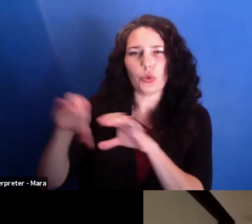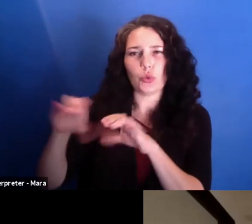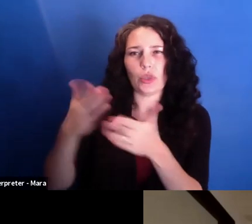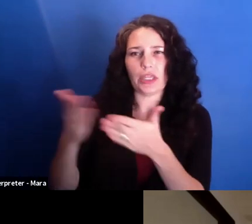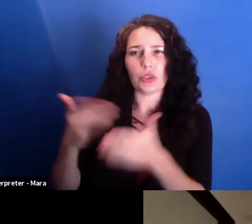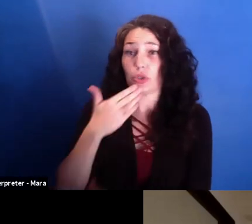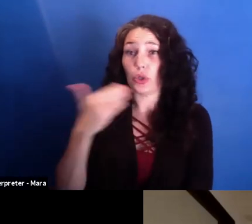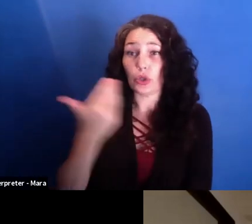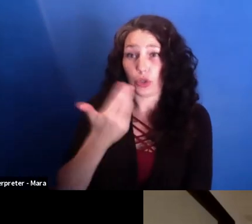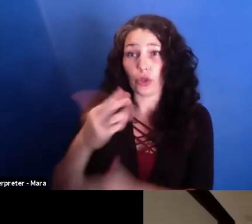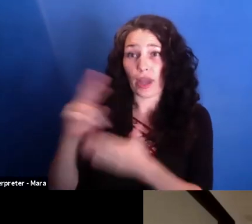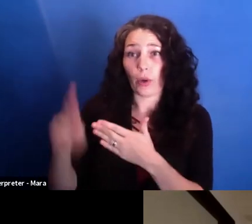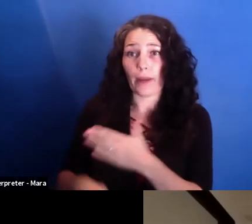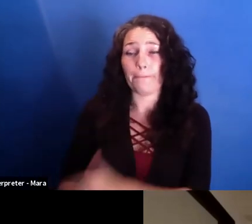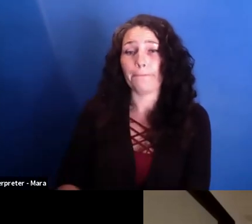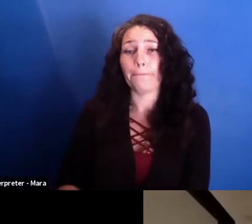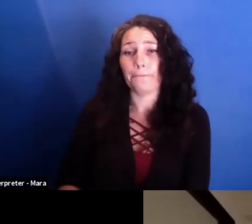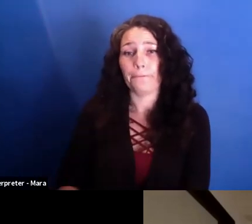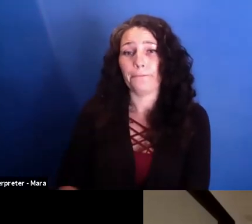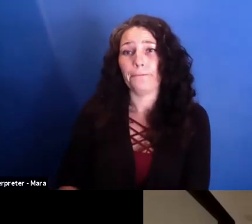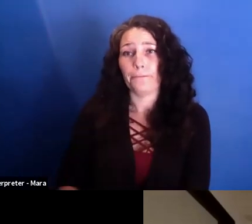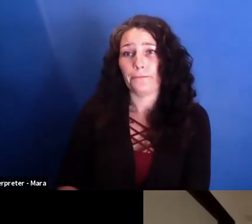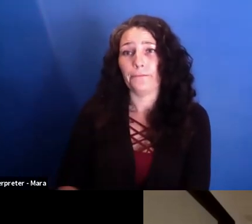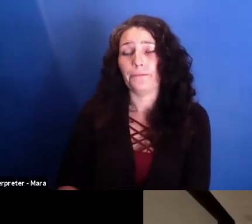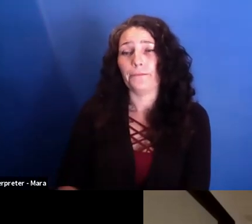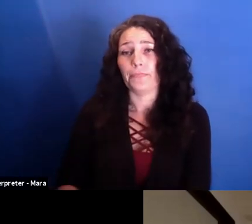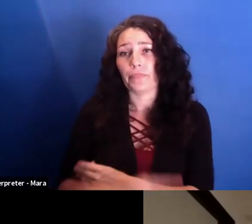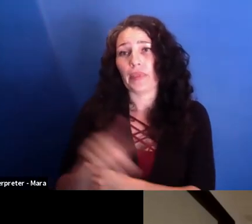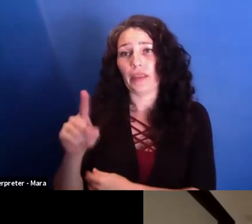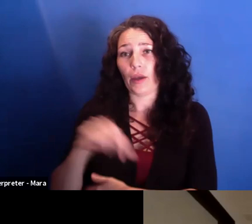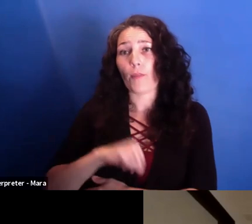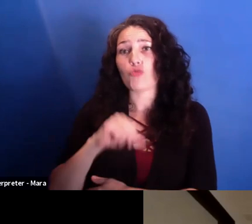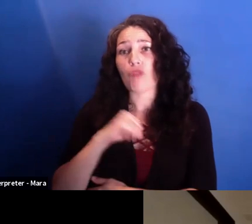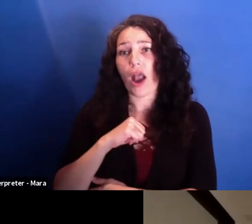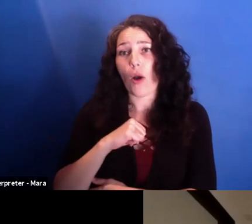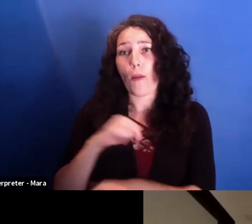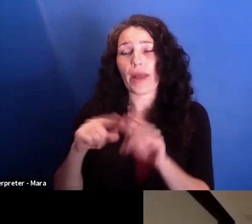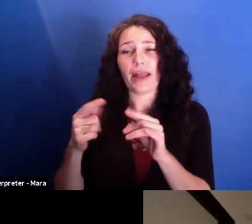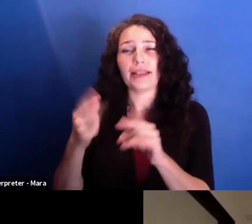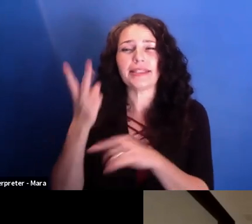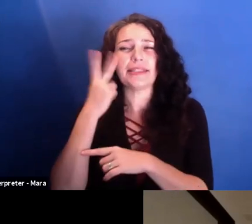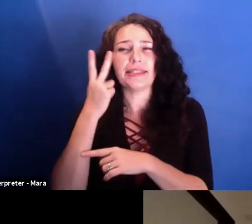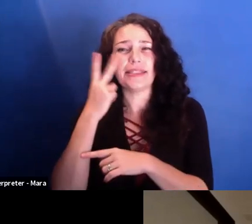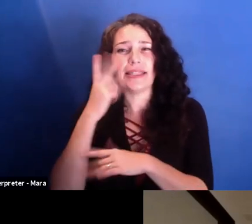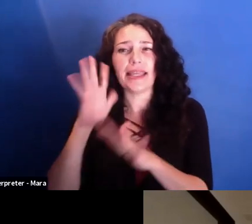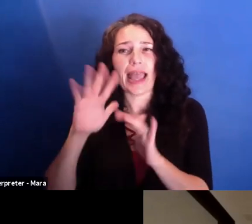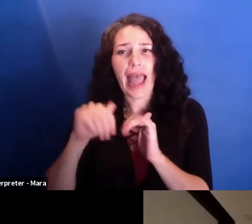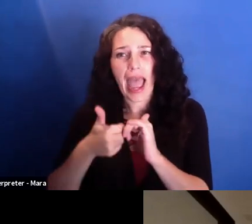And you know they're proud about the fact that they do it. But let's see how they manage, because the system